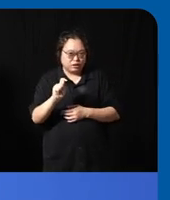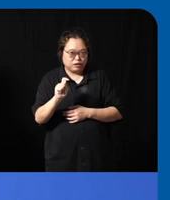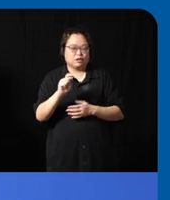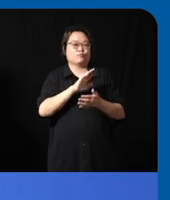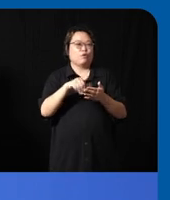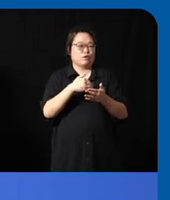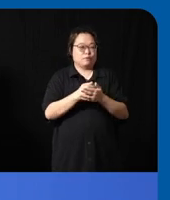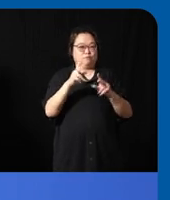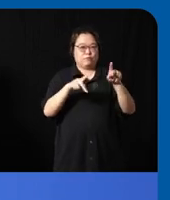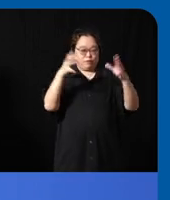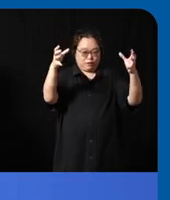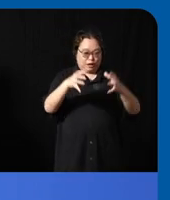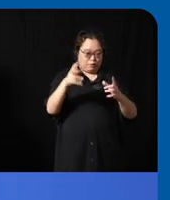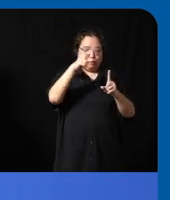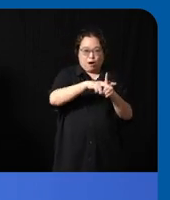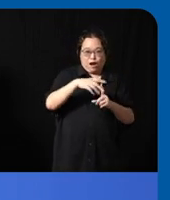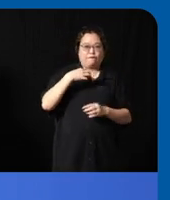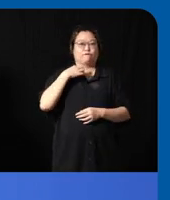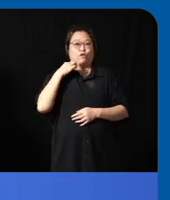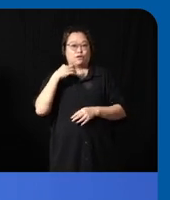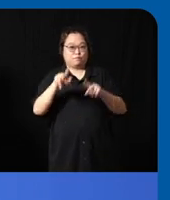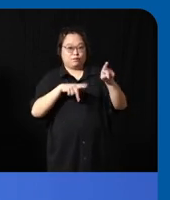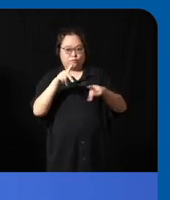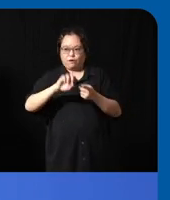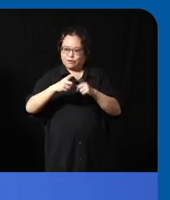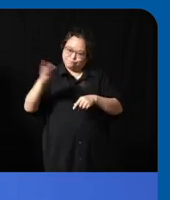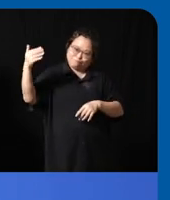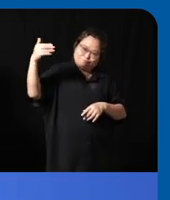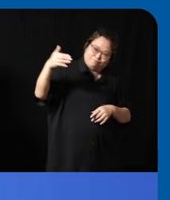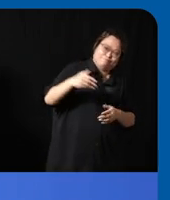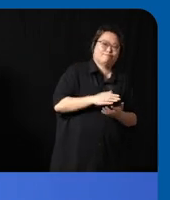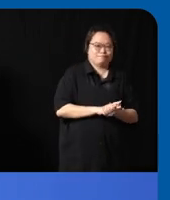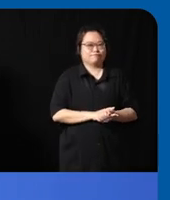come register and volunteer and people will bring along their friends and it's usually always these